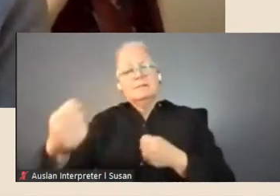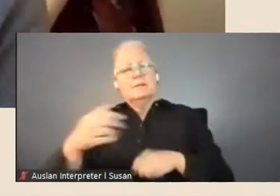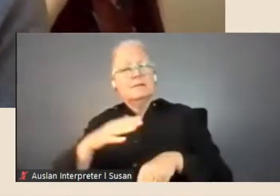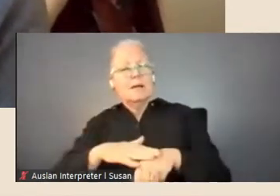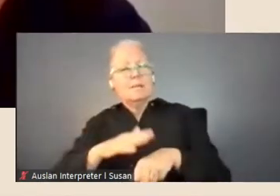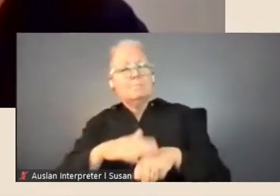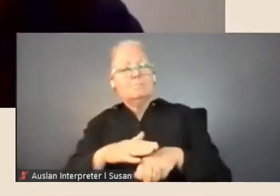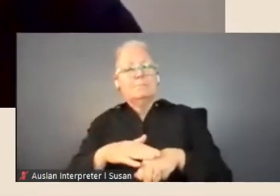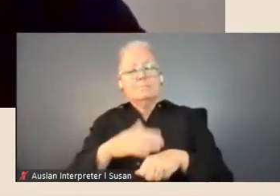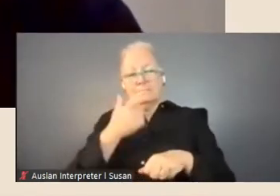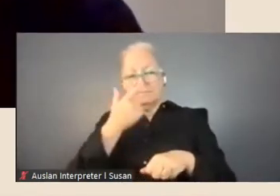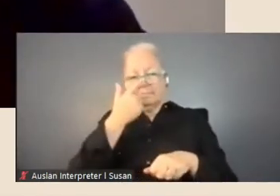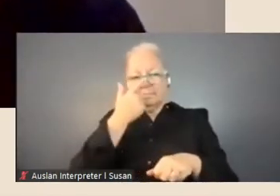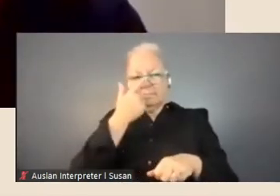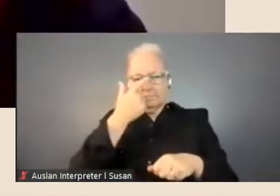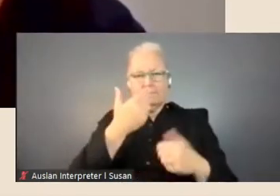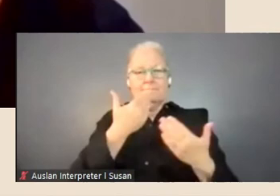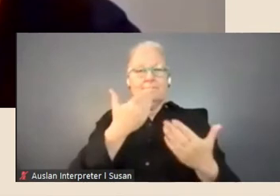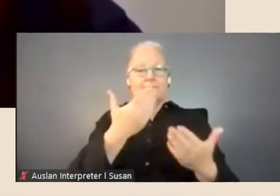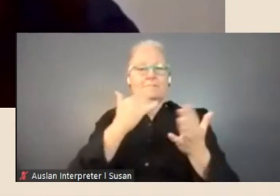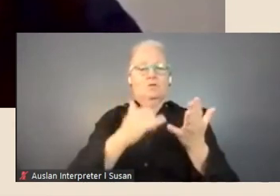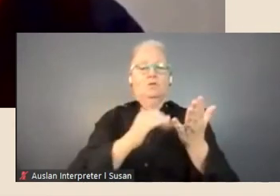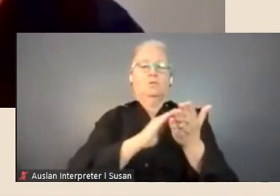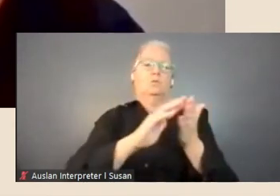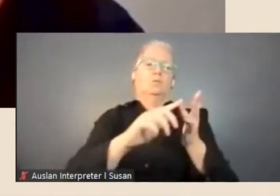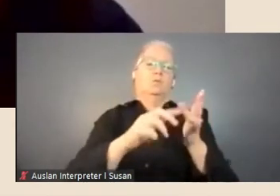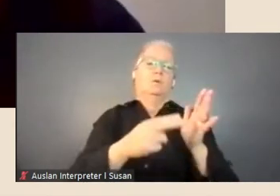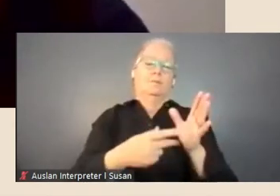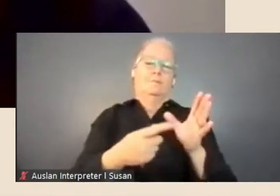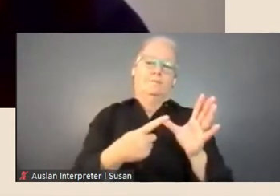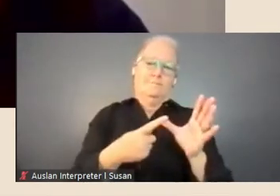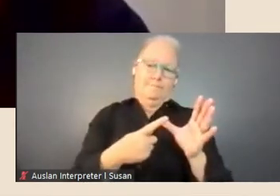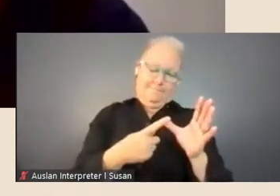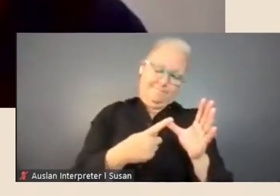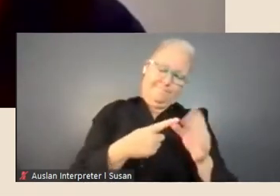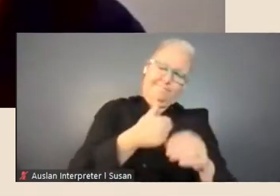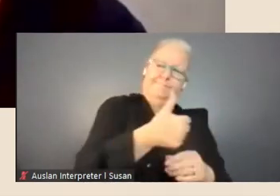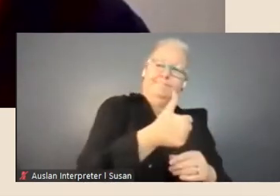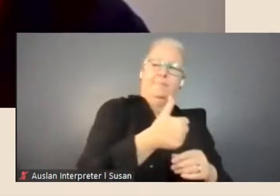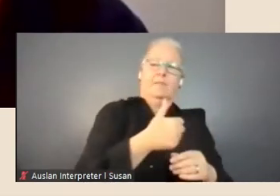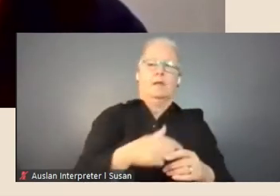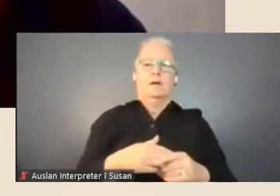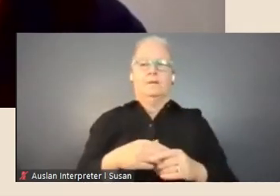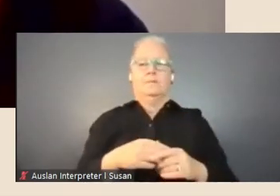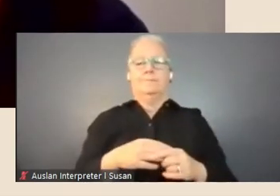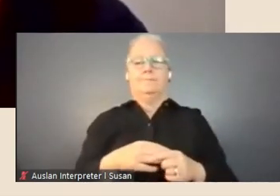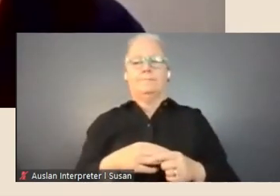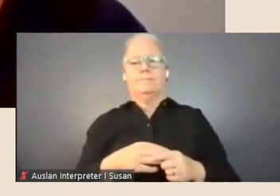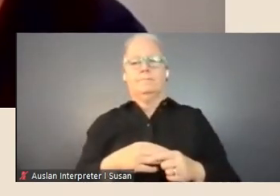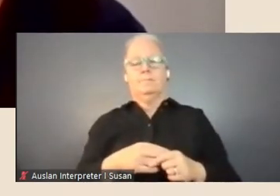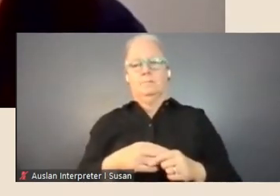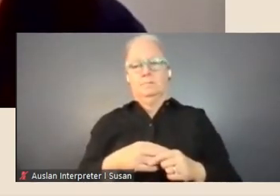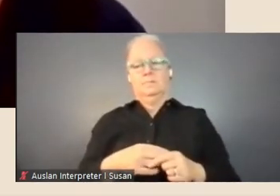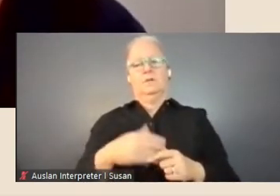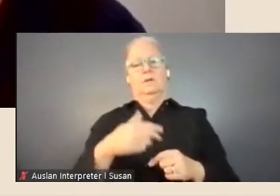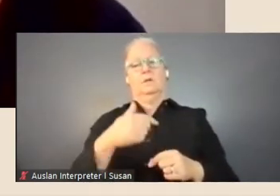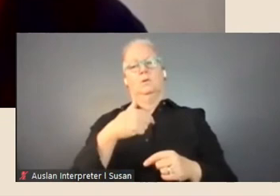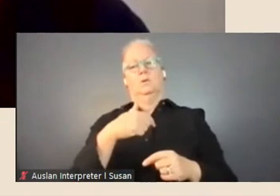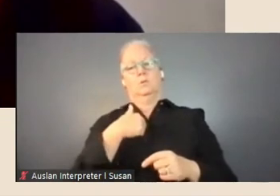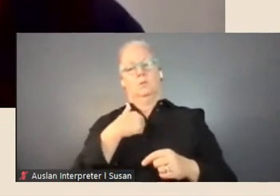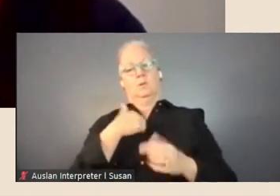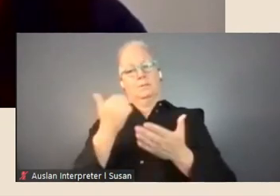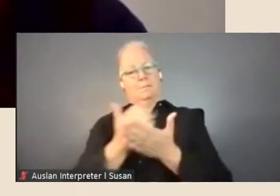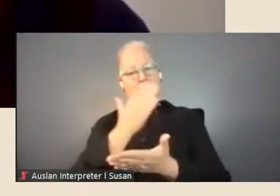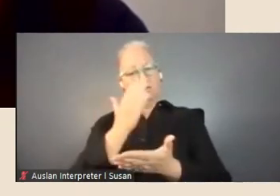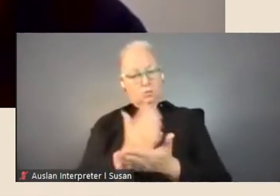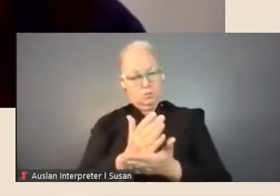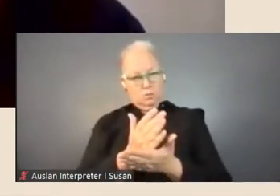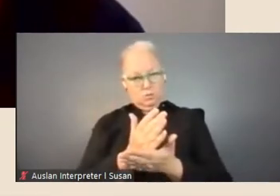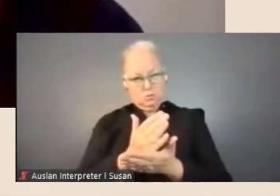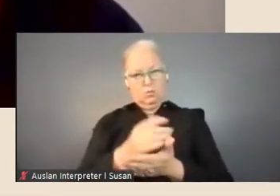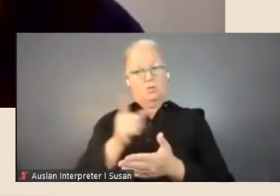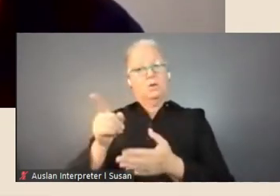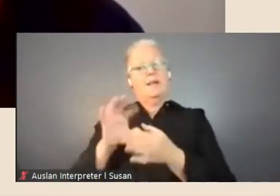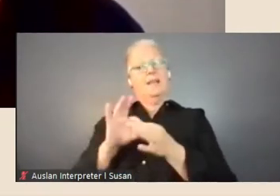Suzie: Thanks Shona. Yes well firstly, we made sure that the liaison librarians and the